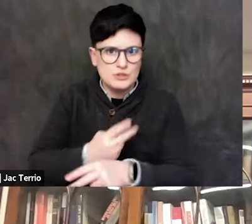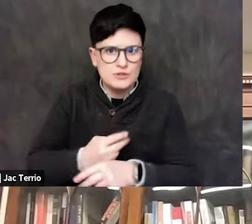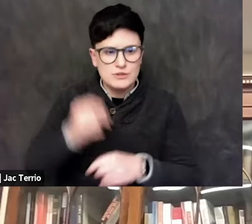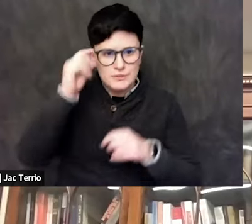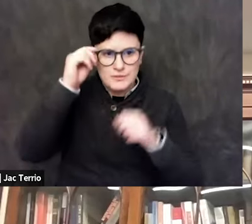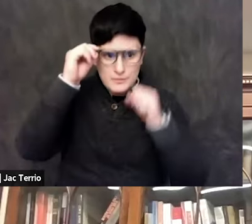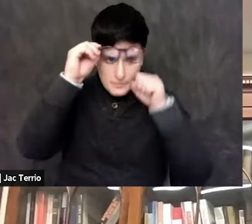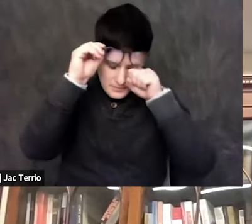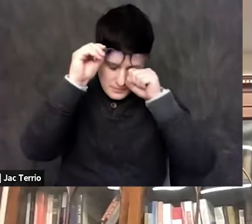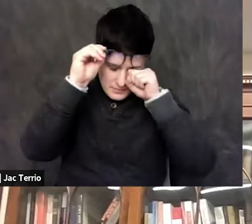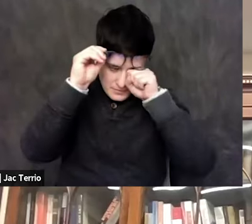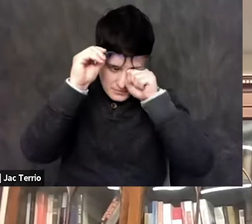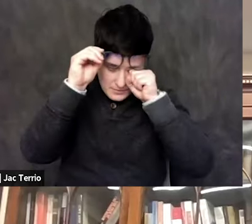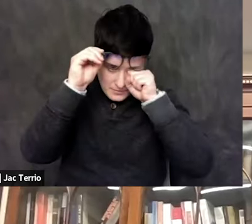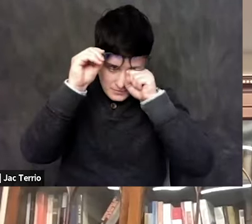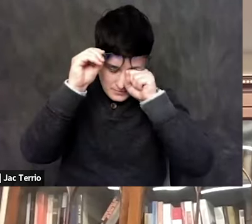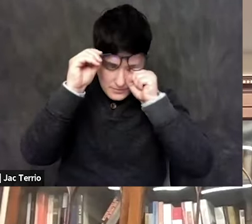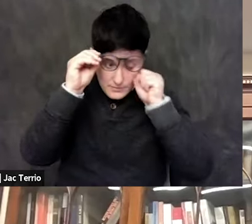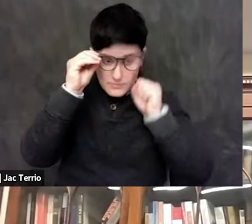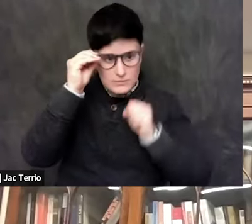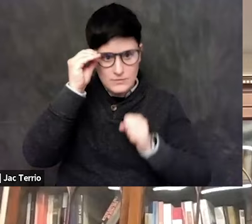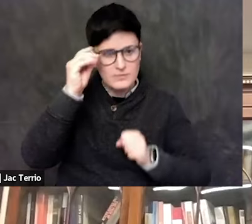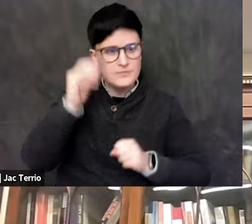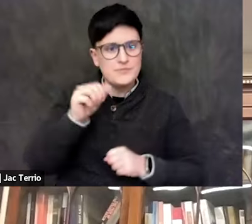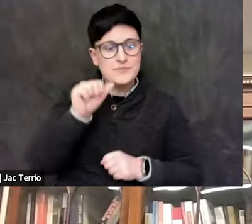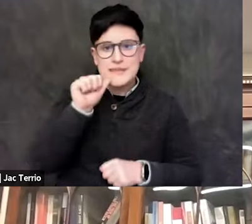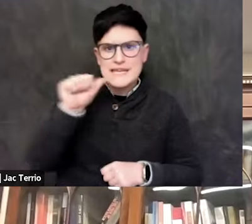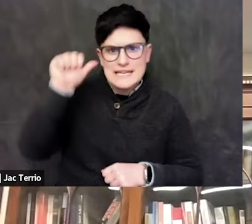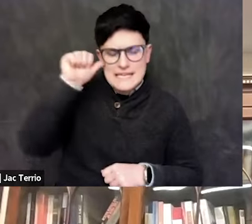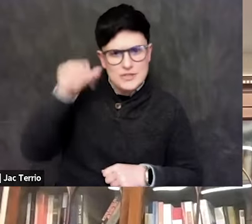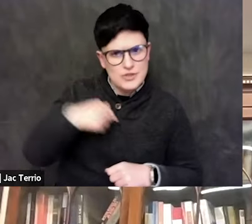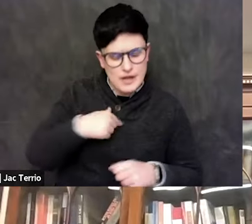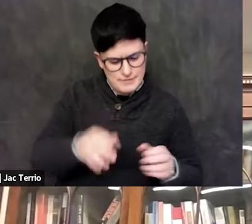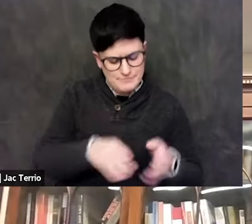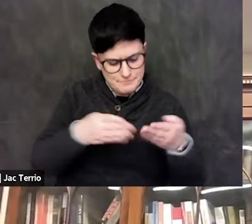I was reading an article yesterday about anti-Semitism on the Chinese internet.